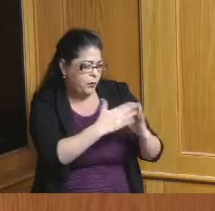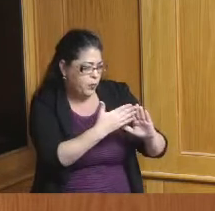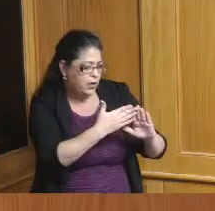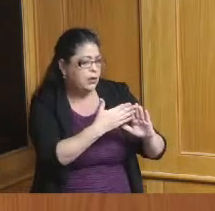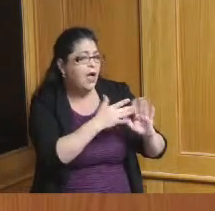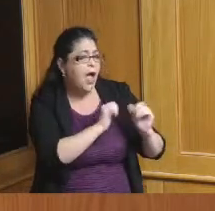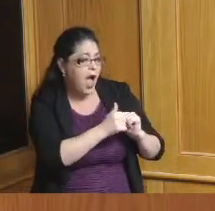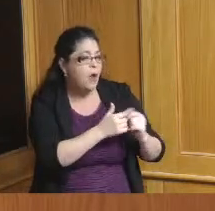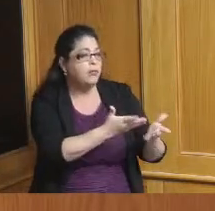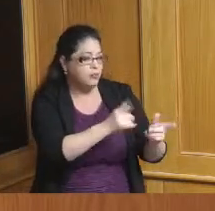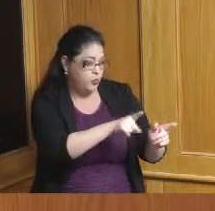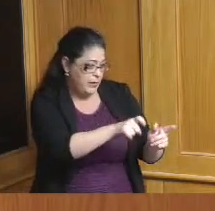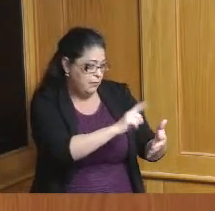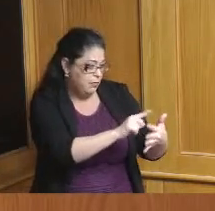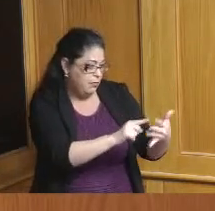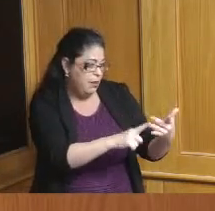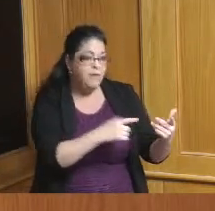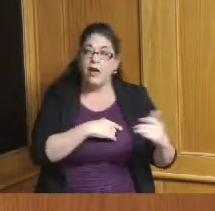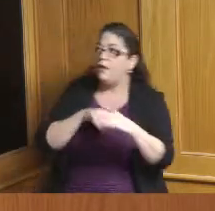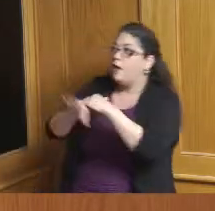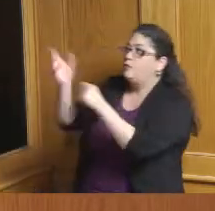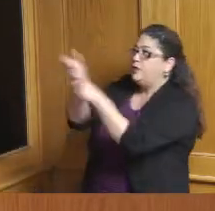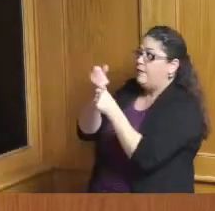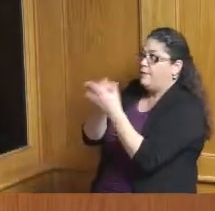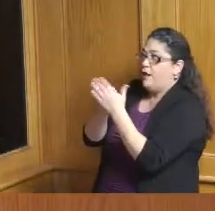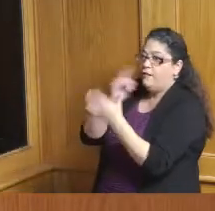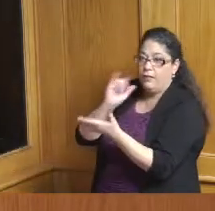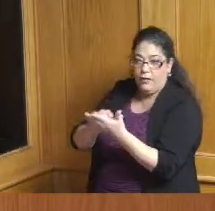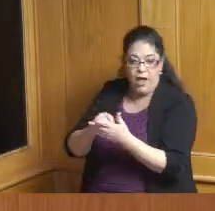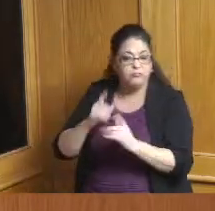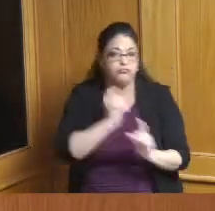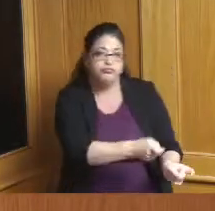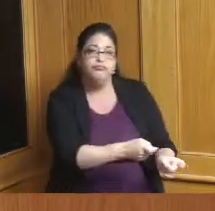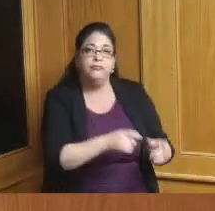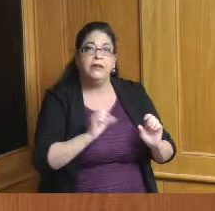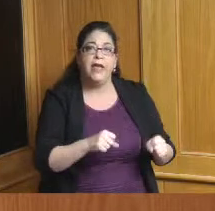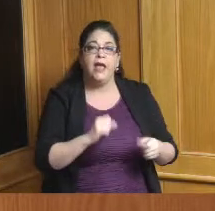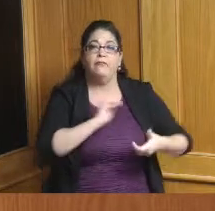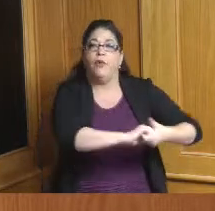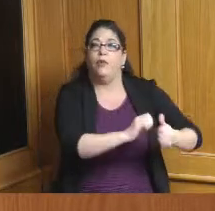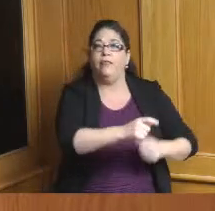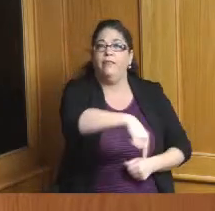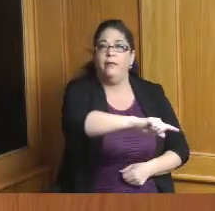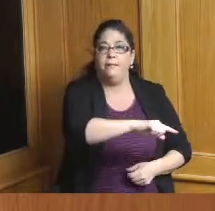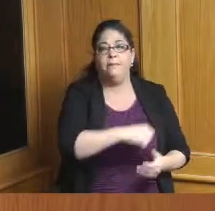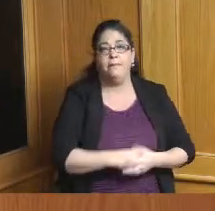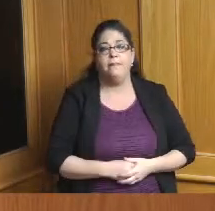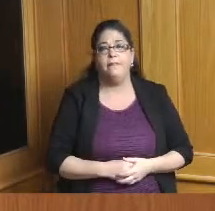earlier about something similar that could be utilized for these smaller jurisdictions in the